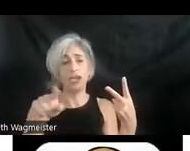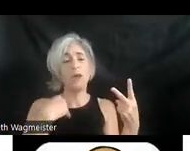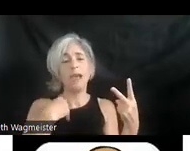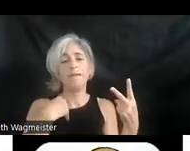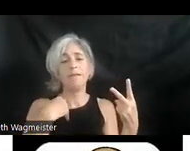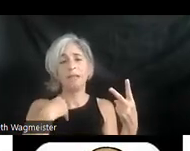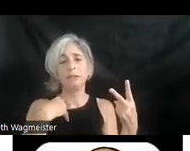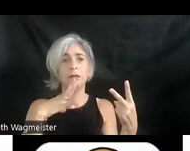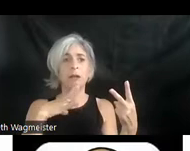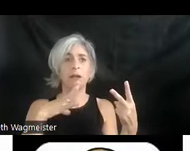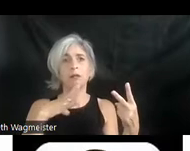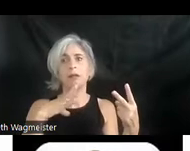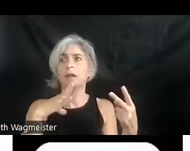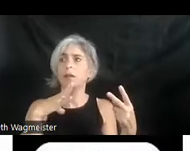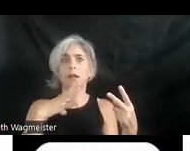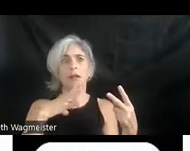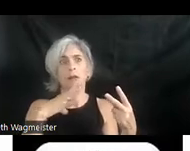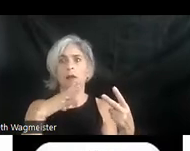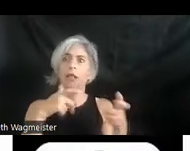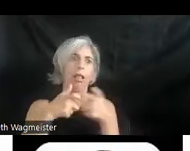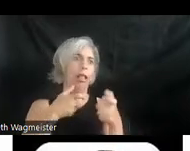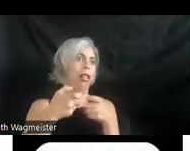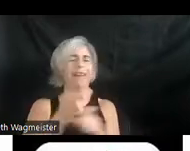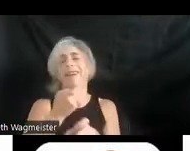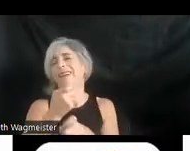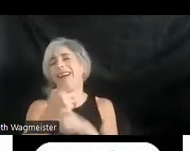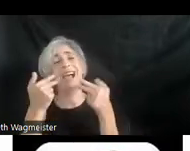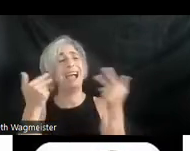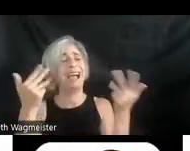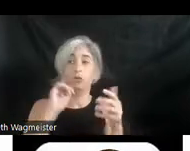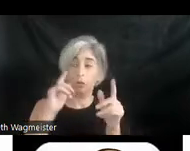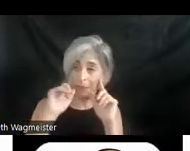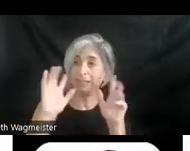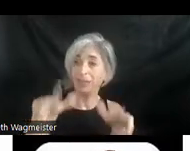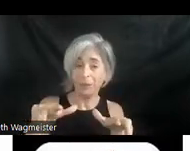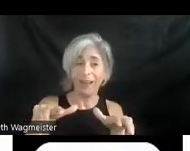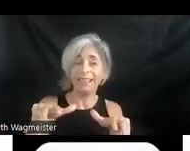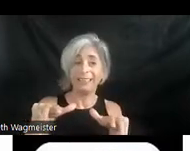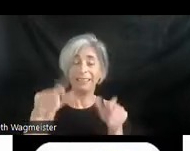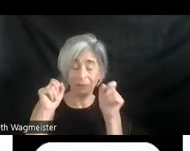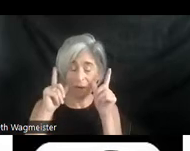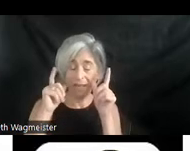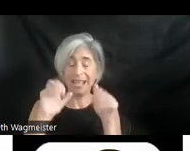talk, talk, fast-paced comedy kind of thing. You will be surprised how much can be said